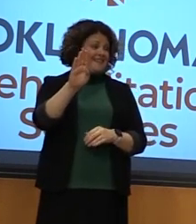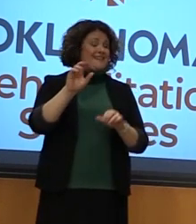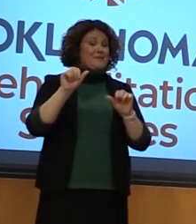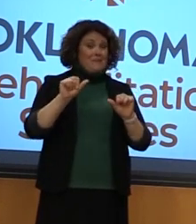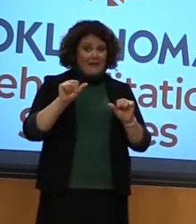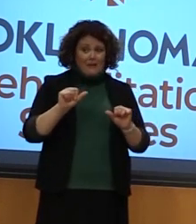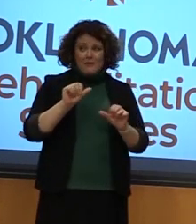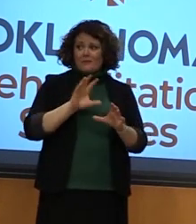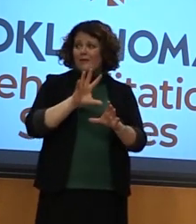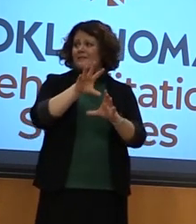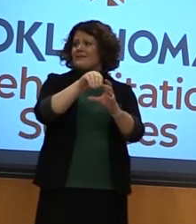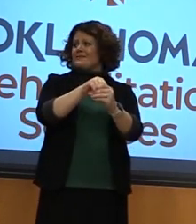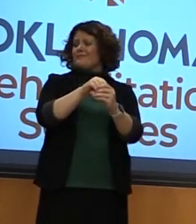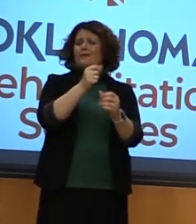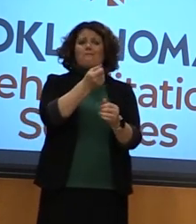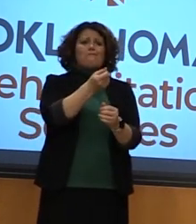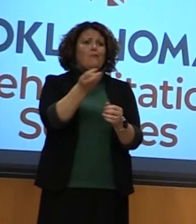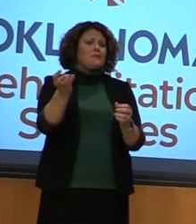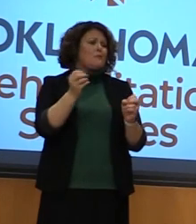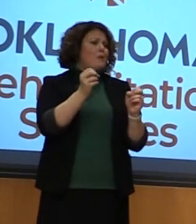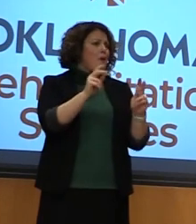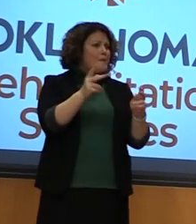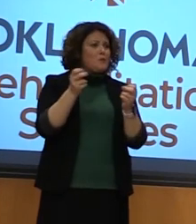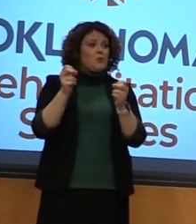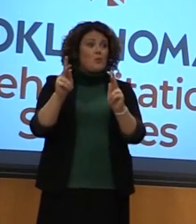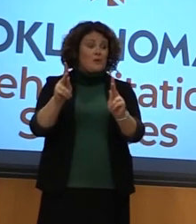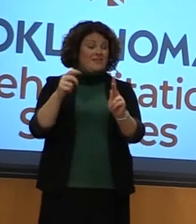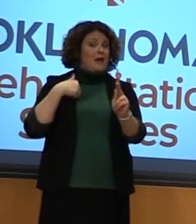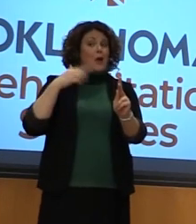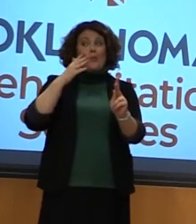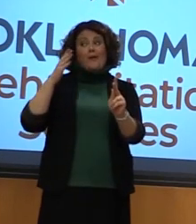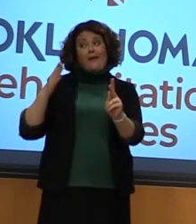to participate in multiple opportunities that I would have never received in public school.